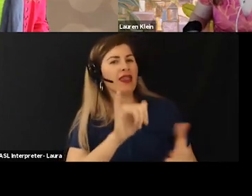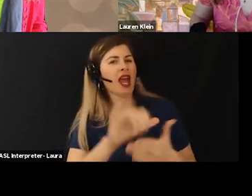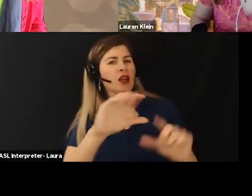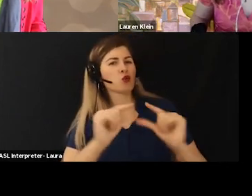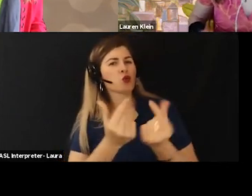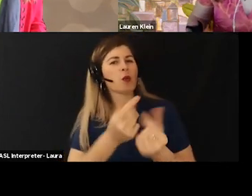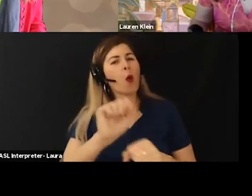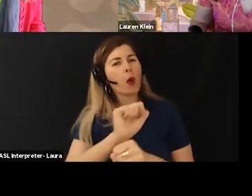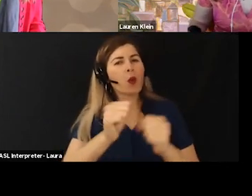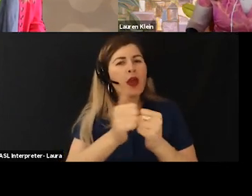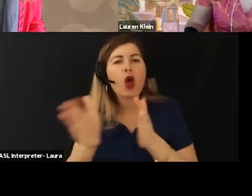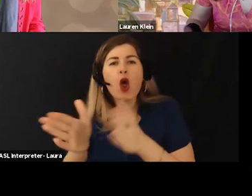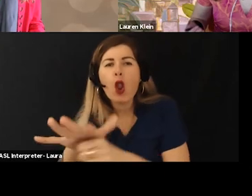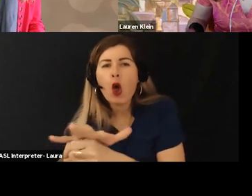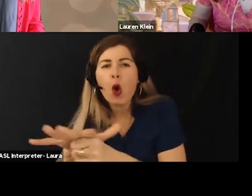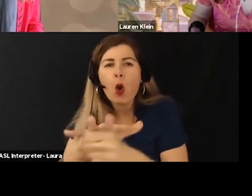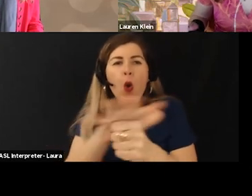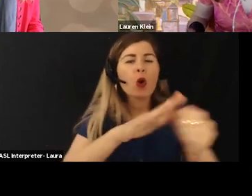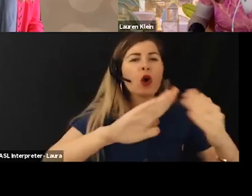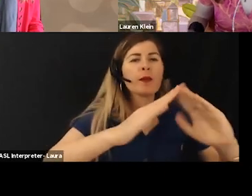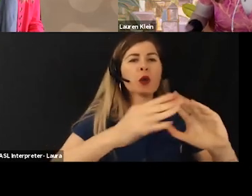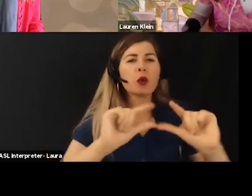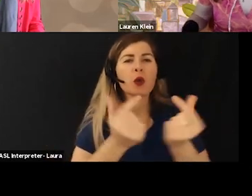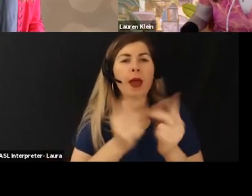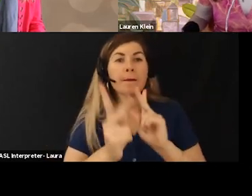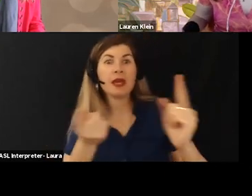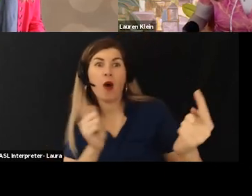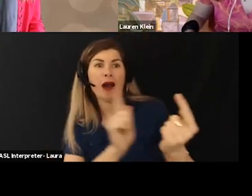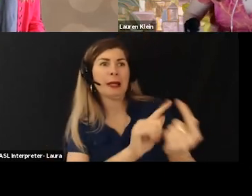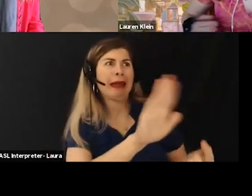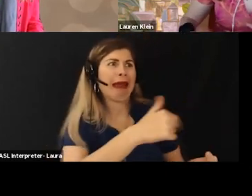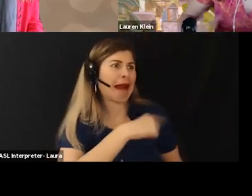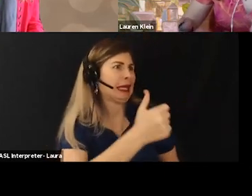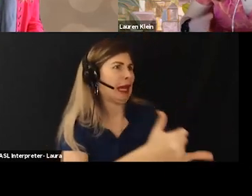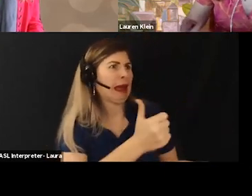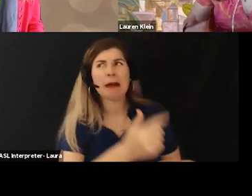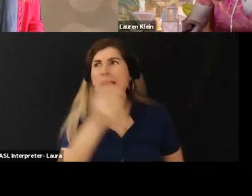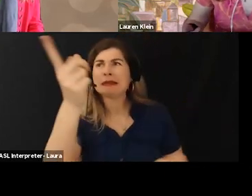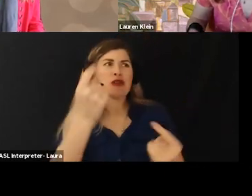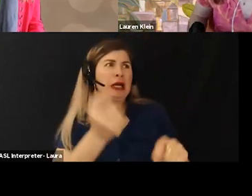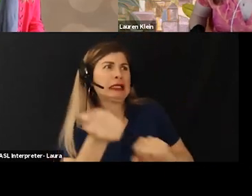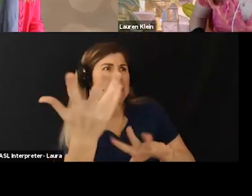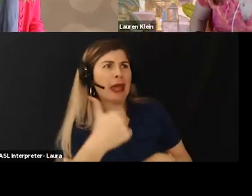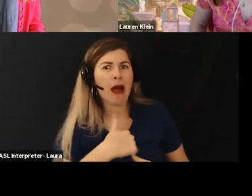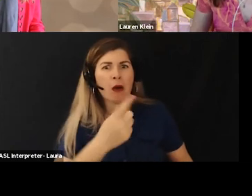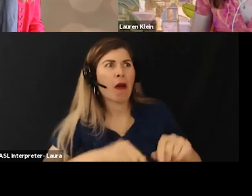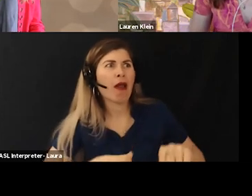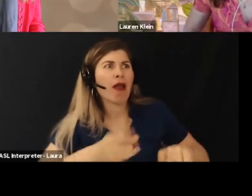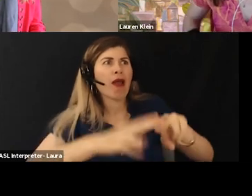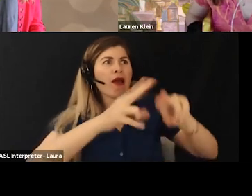So the organizations where people come and they say, help me this is happening to me, and then the EMP tabulate that experience as data.